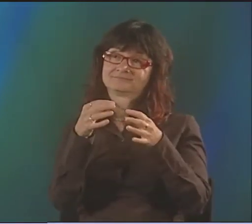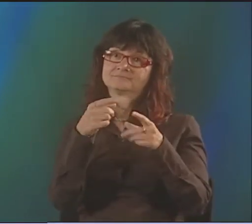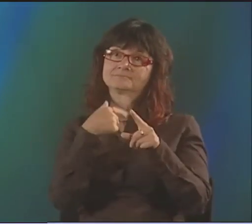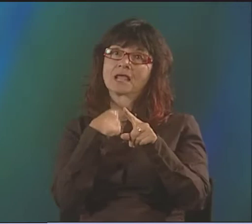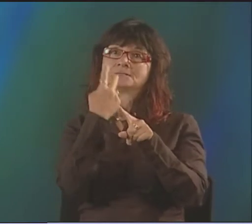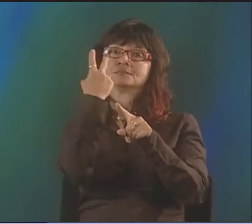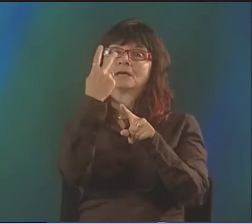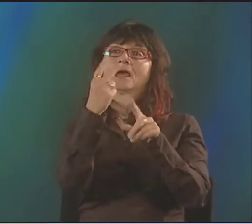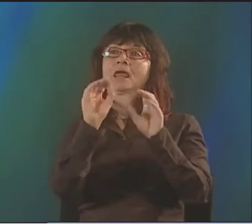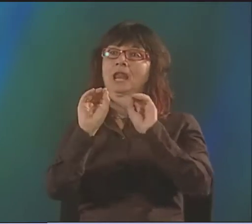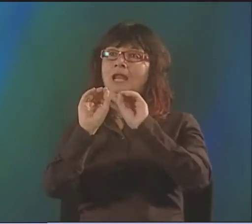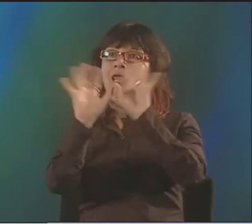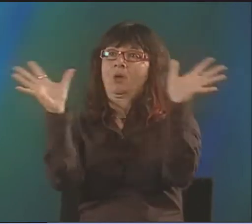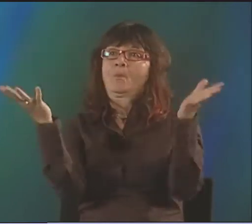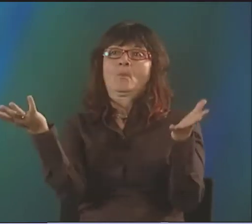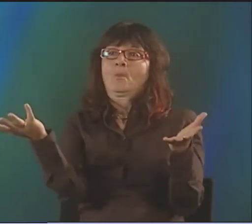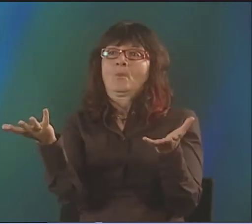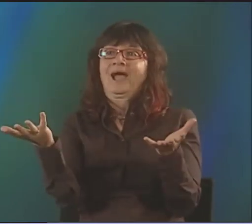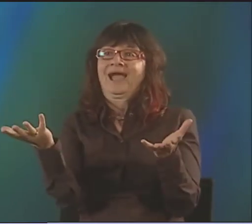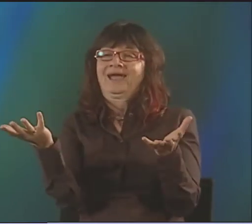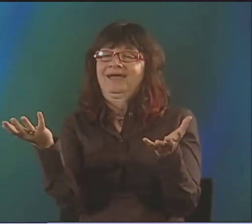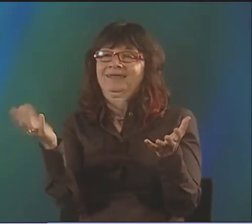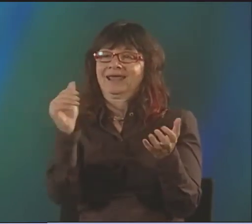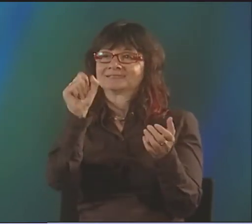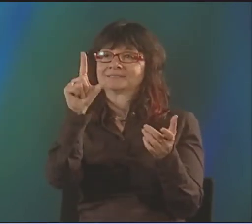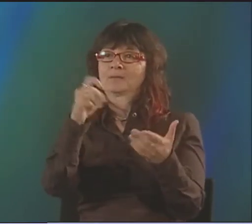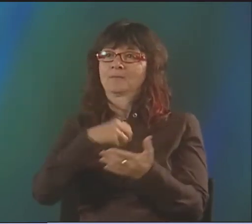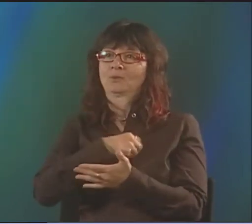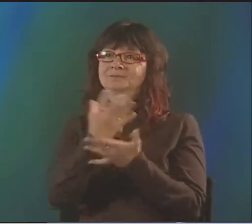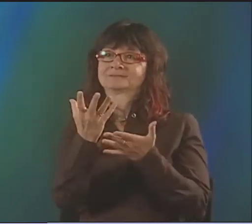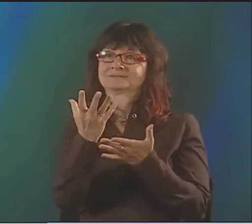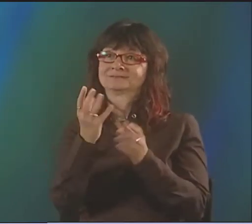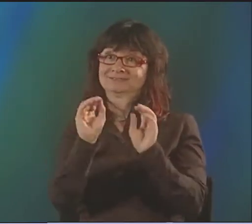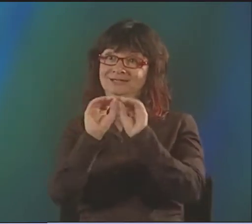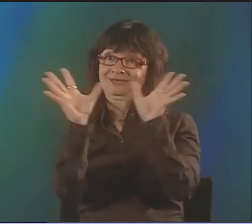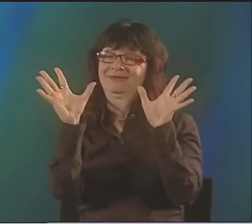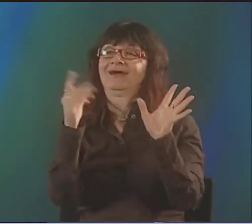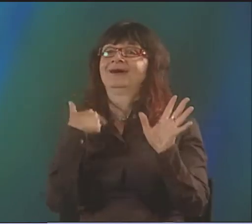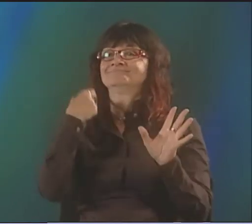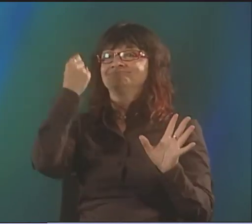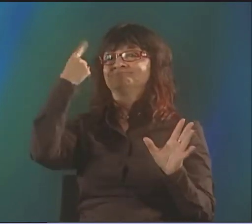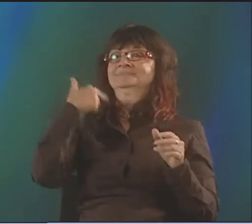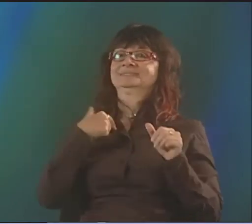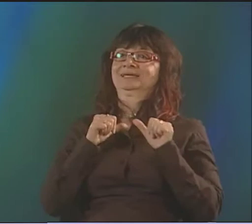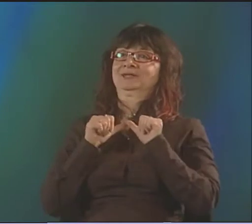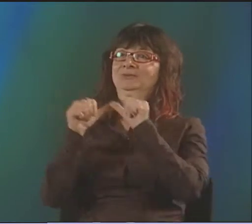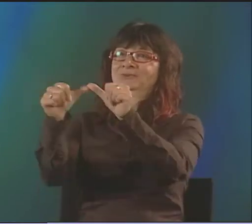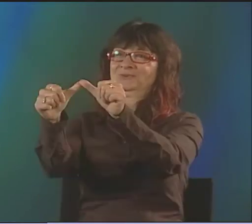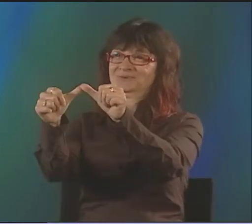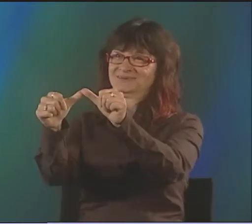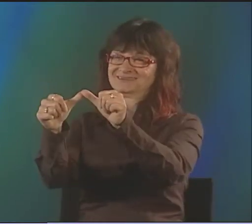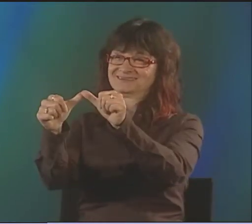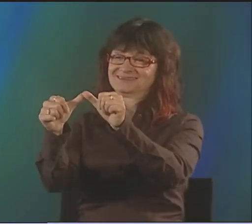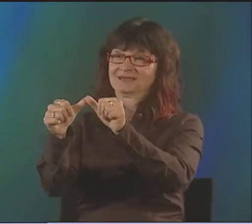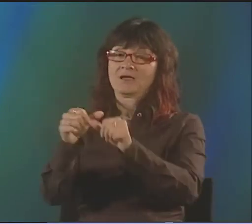WELL, I DON'T REALLY MEAN THAT LITERALLY. IT'S NOT LIKE I WOULDN'T EXIST. BUT IT'S JUST THE LANGUAGE OF POETRY THAT I HAVE SO STRONGLY WITHIN ME.